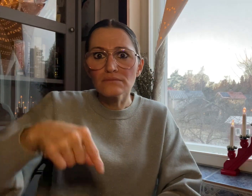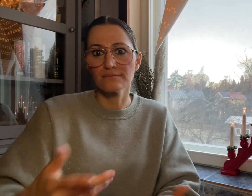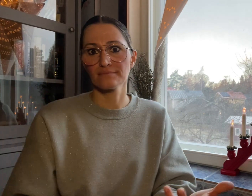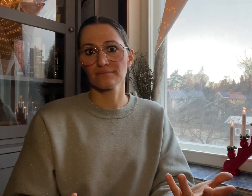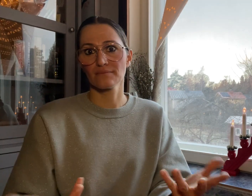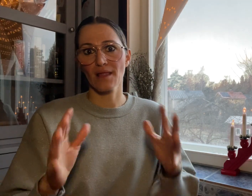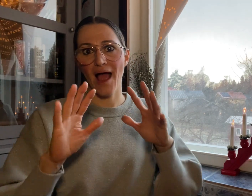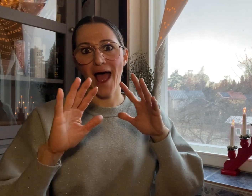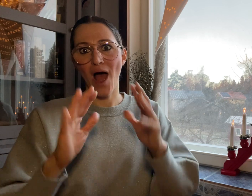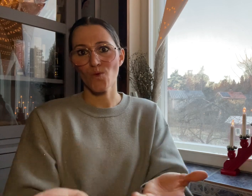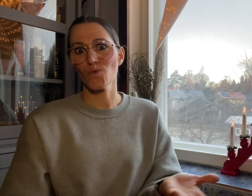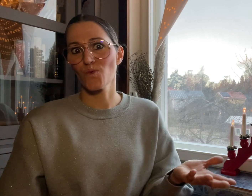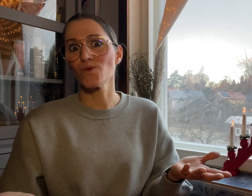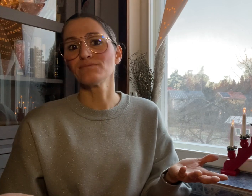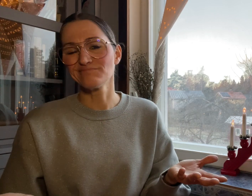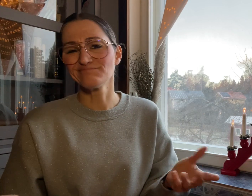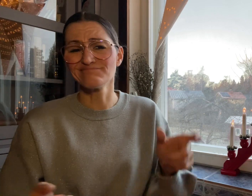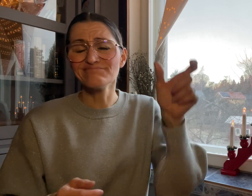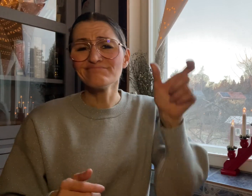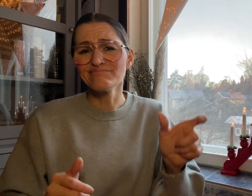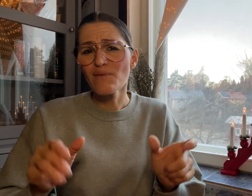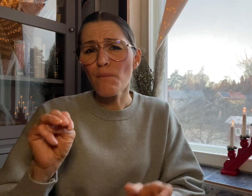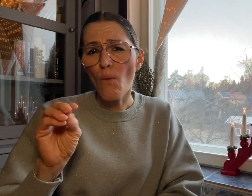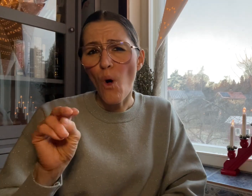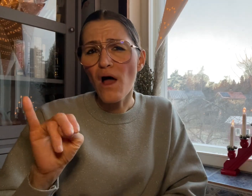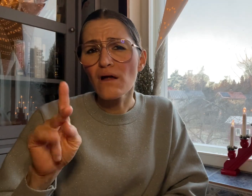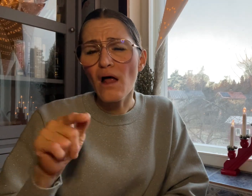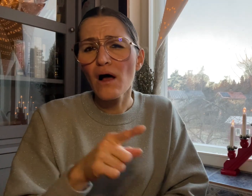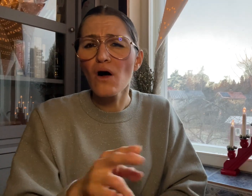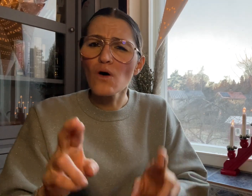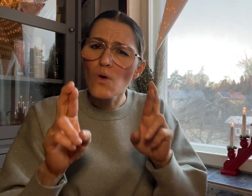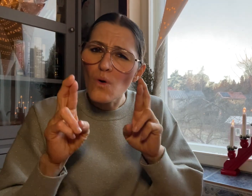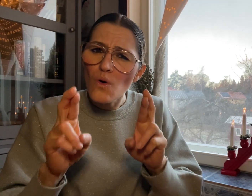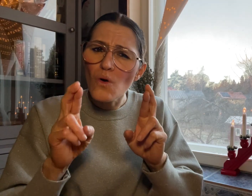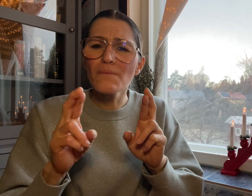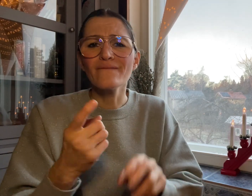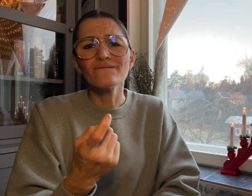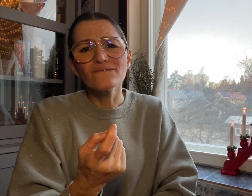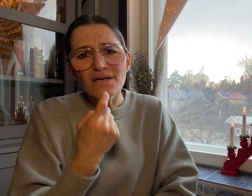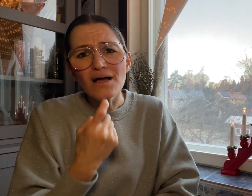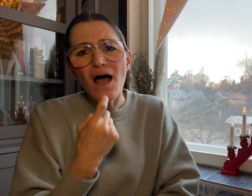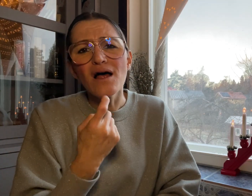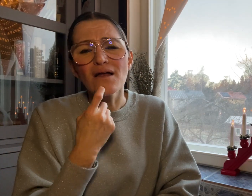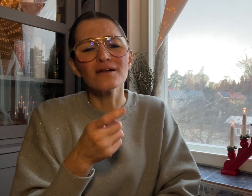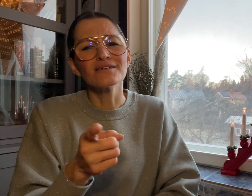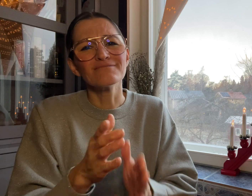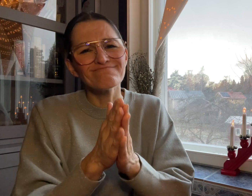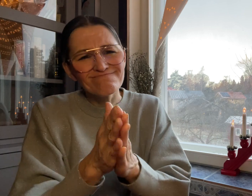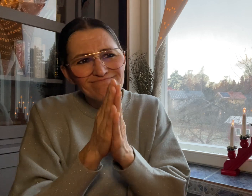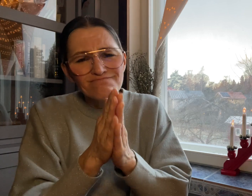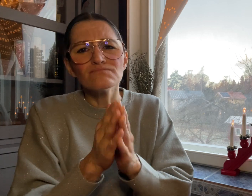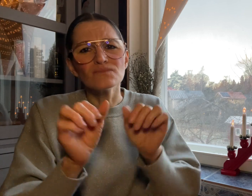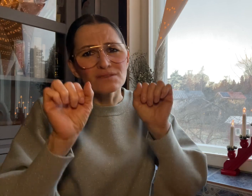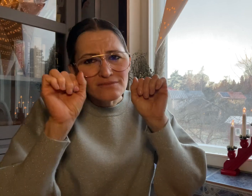downstairs. Monika hopes Finland implements a remote